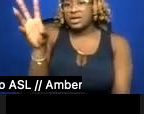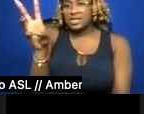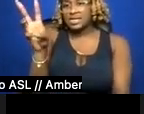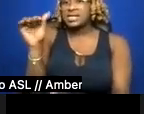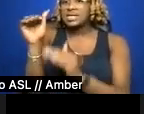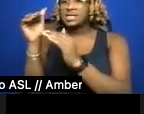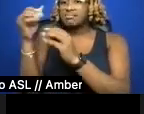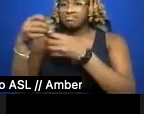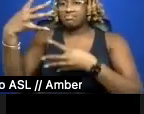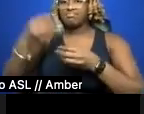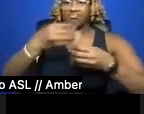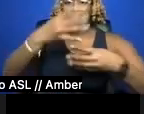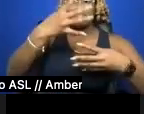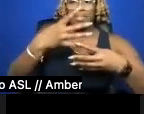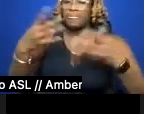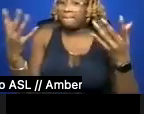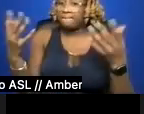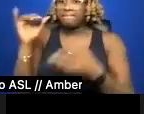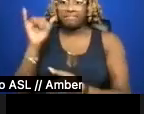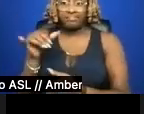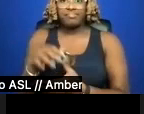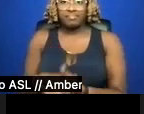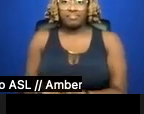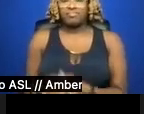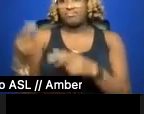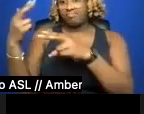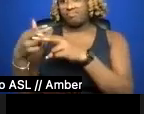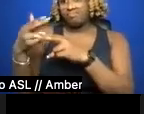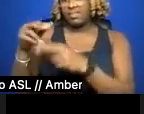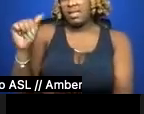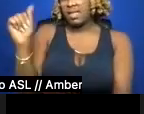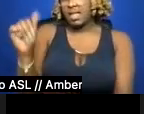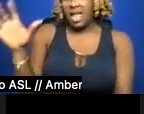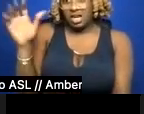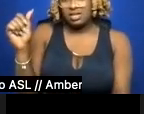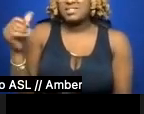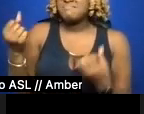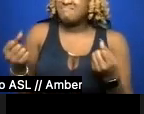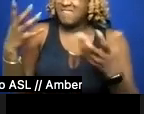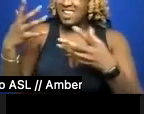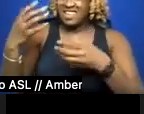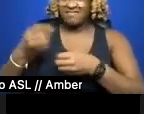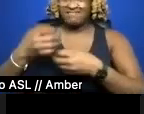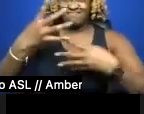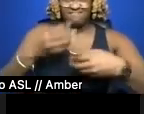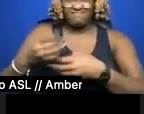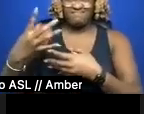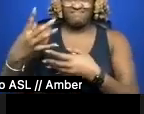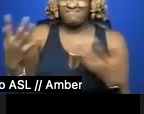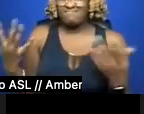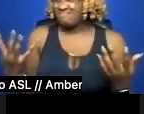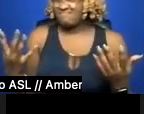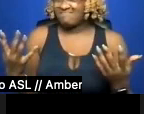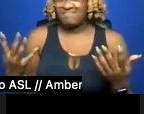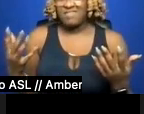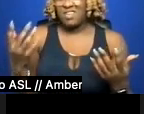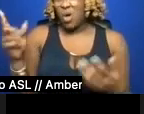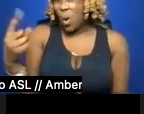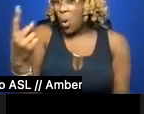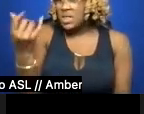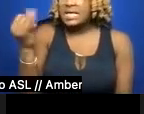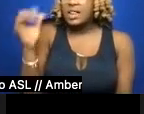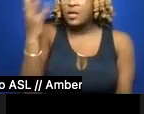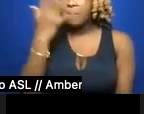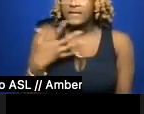despite these entries tagged Asian, many of these entries are just yellowface. Oftentimes, trans